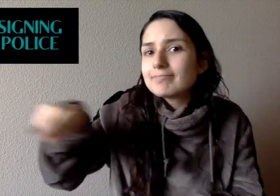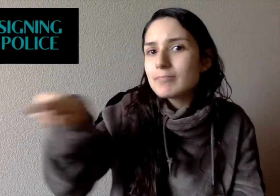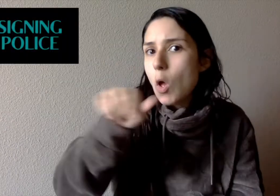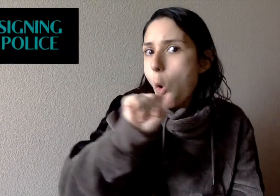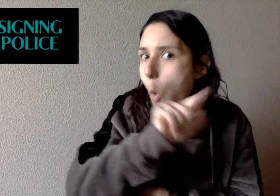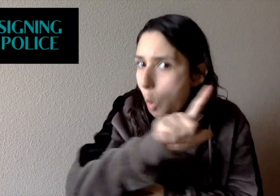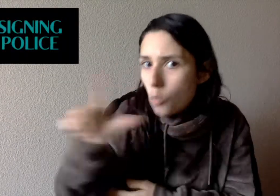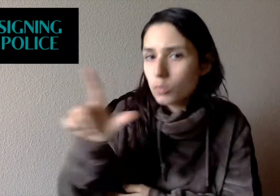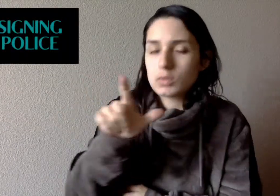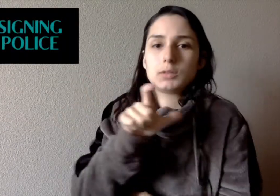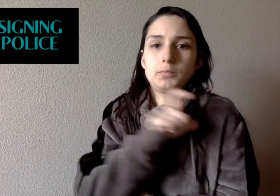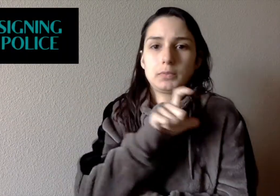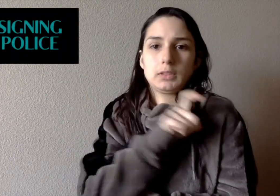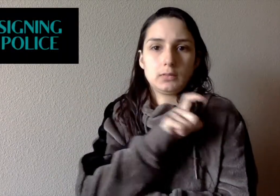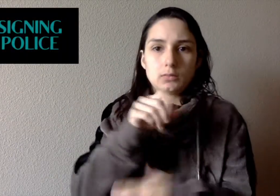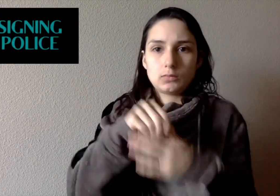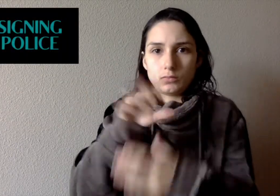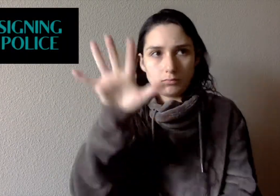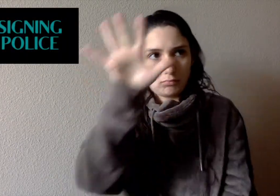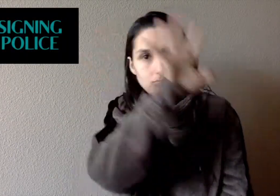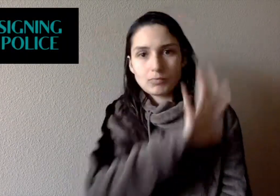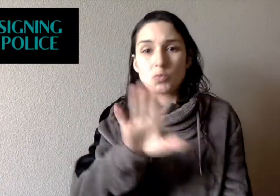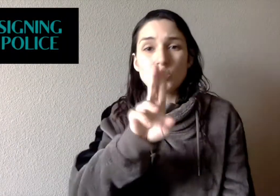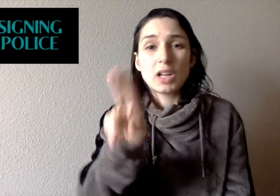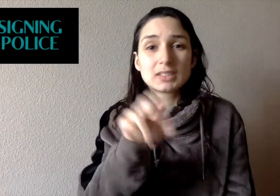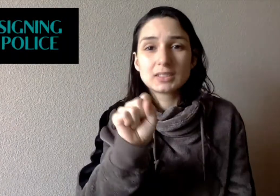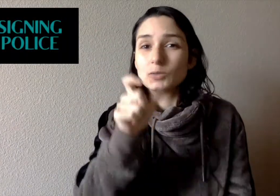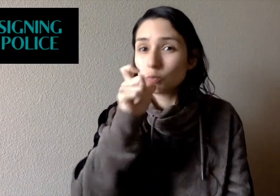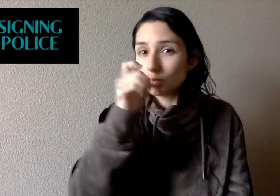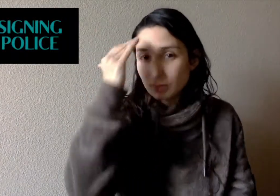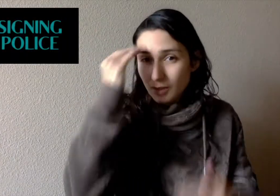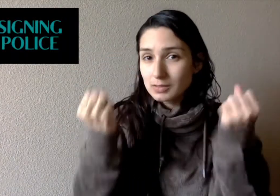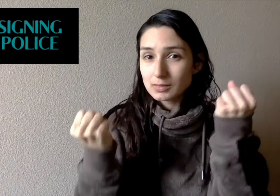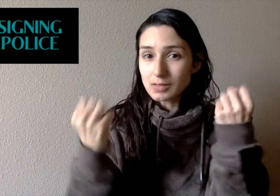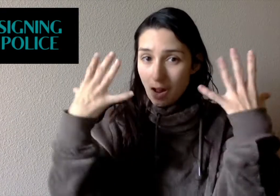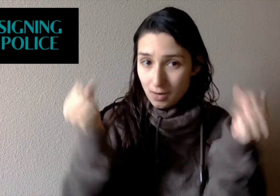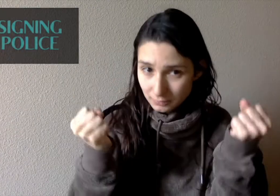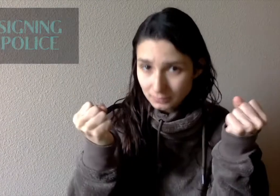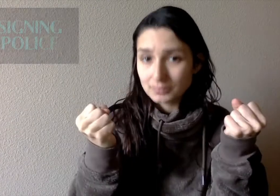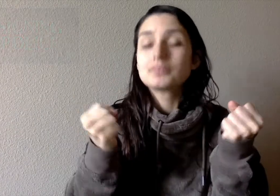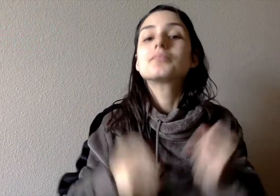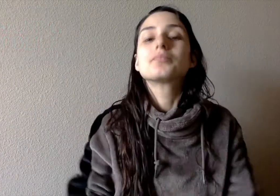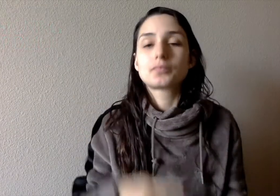officers in the nation who know some sign language.